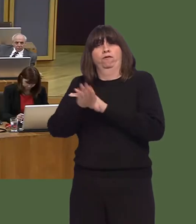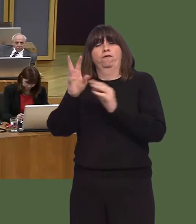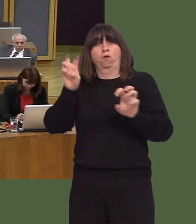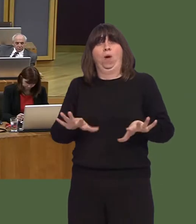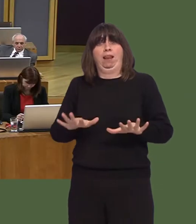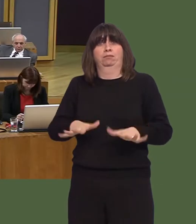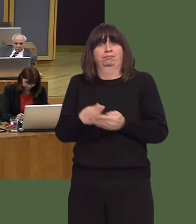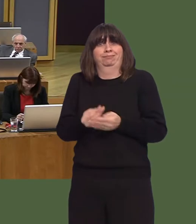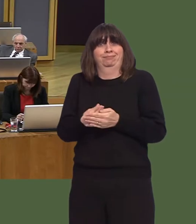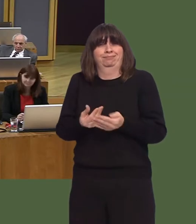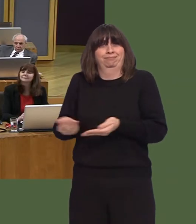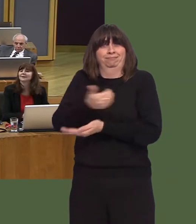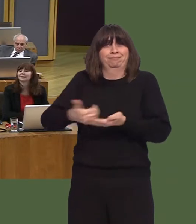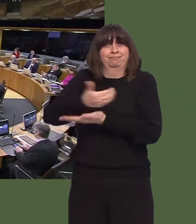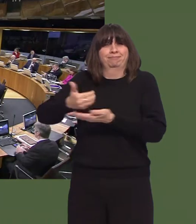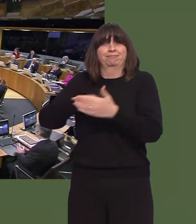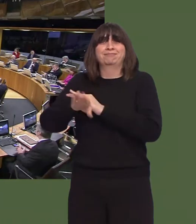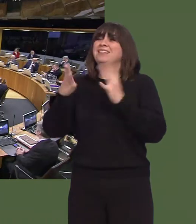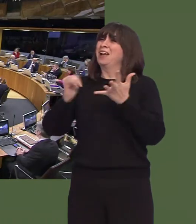Y Llywydd / The Llywydd: Steffan Lewis. [Cymeradwyaeth.]